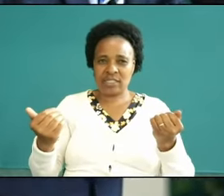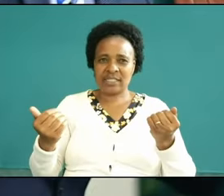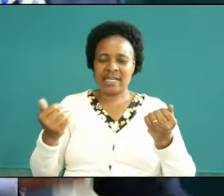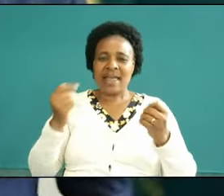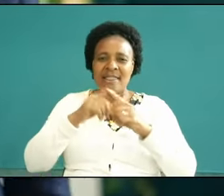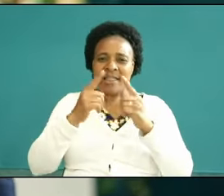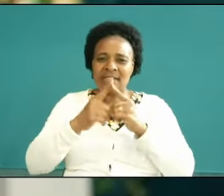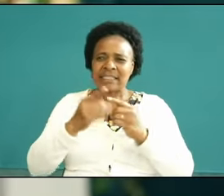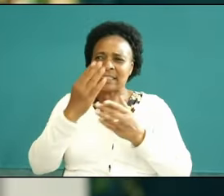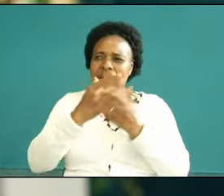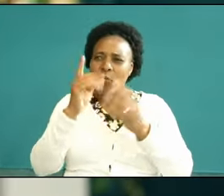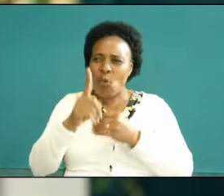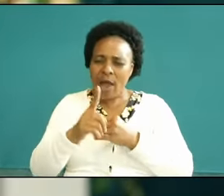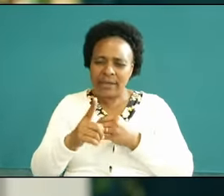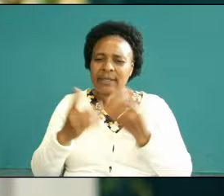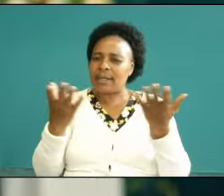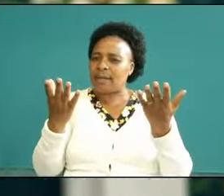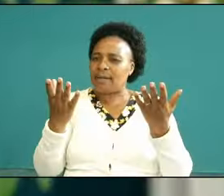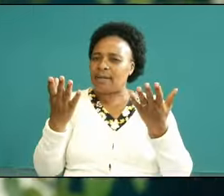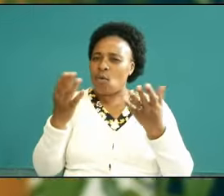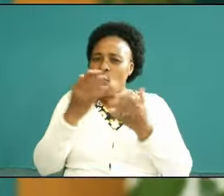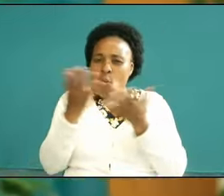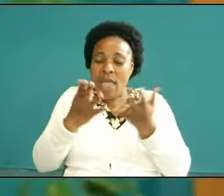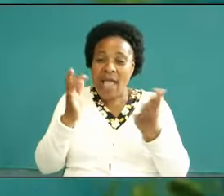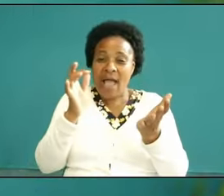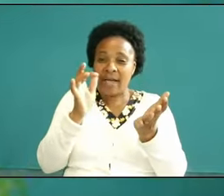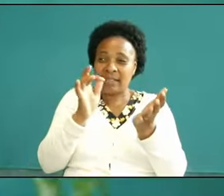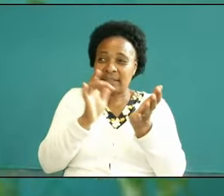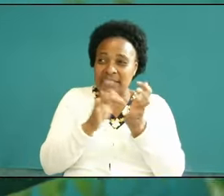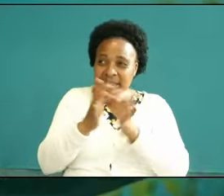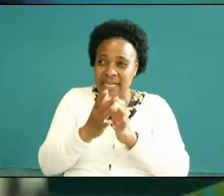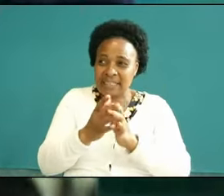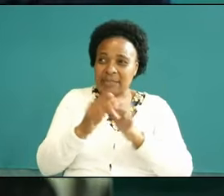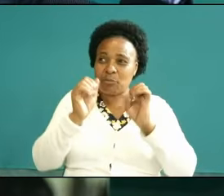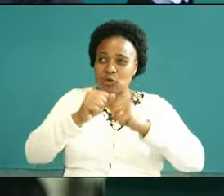on the side turn the other side when they piercing you on the cross say God forgive